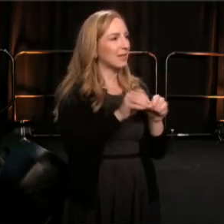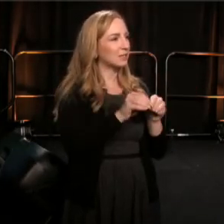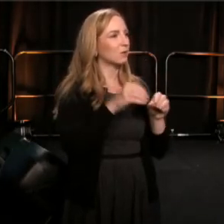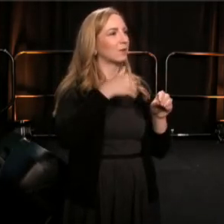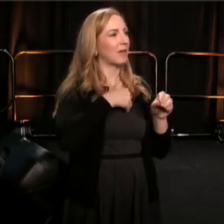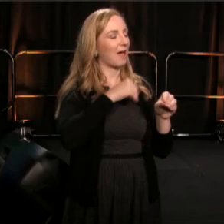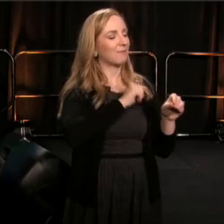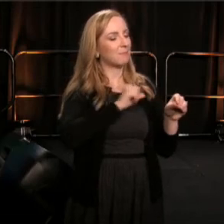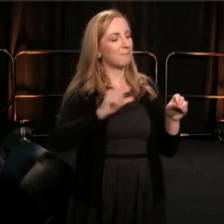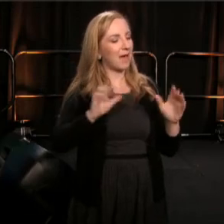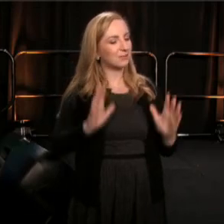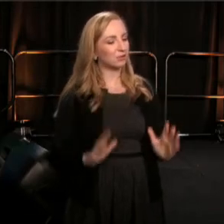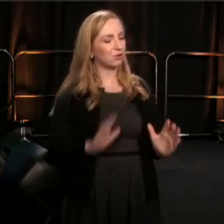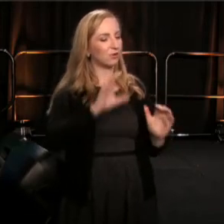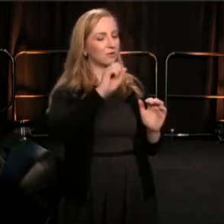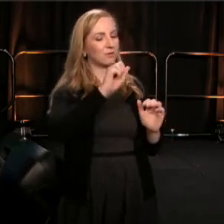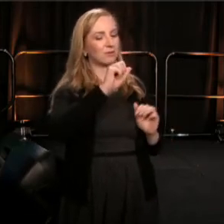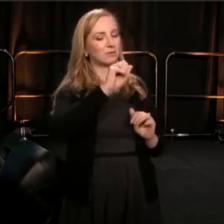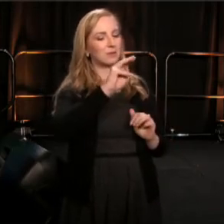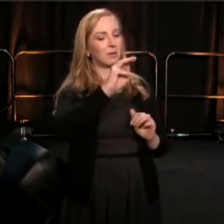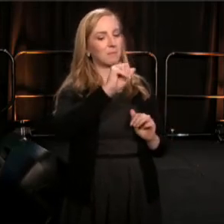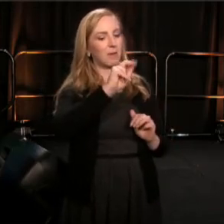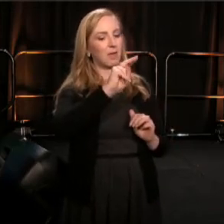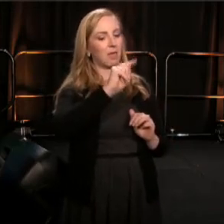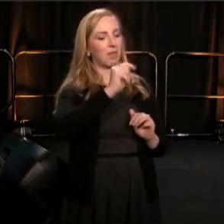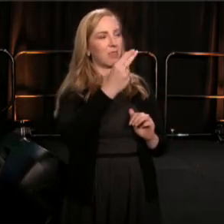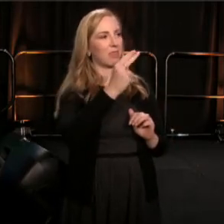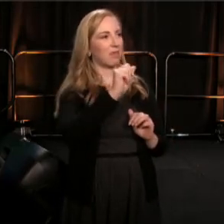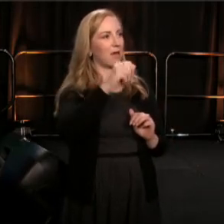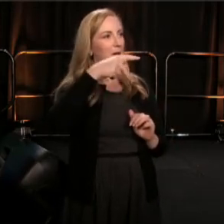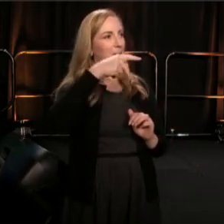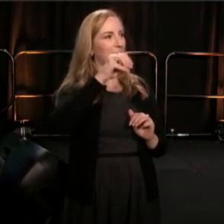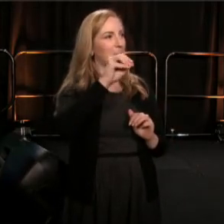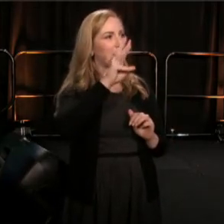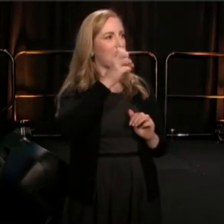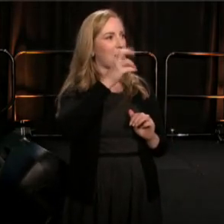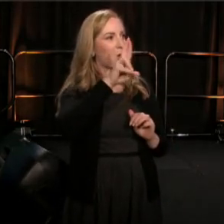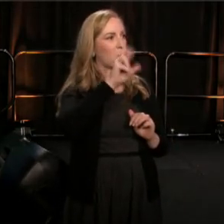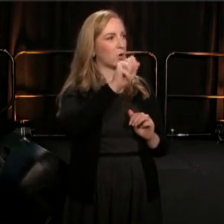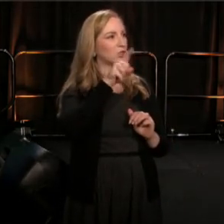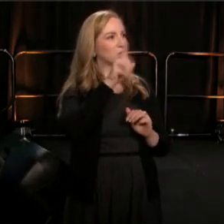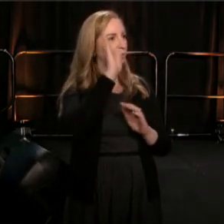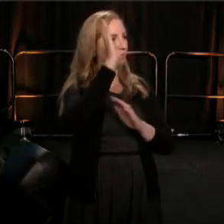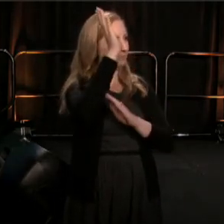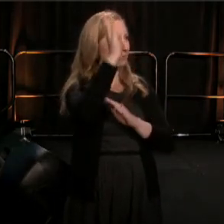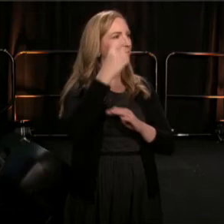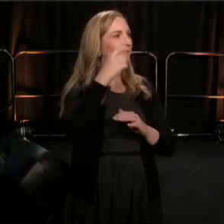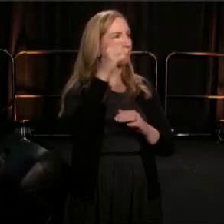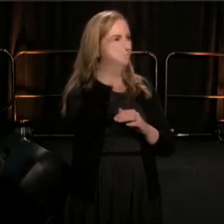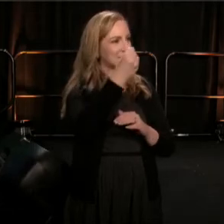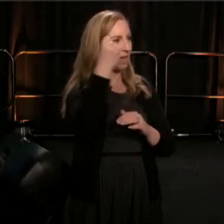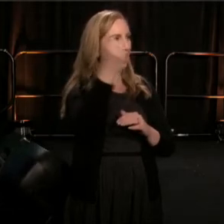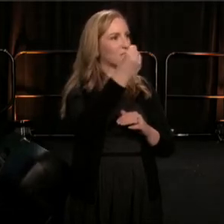speaking here on Saturday at our closing plenary, with Oskar Eustis and Kwame Kwei-Armah.